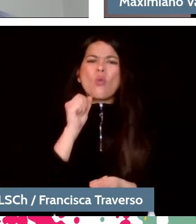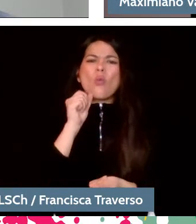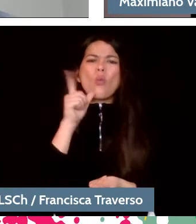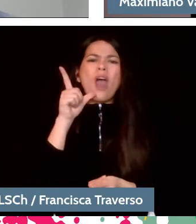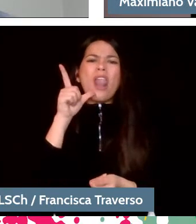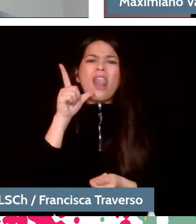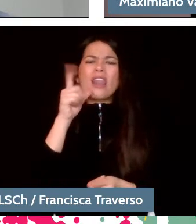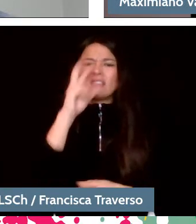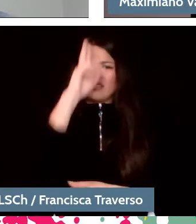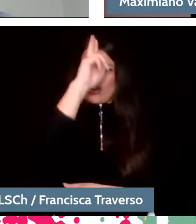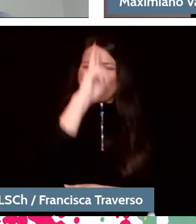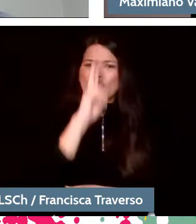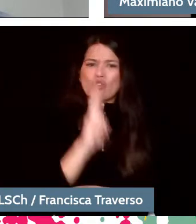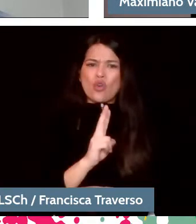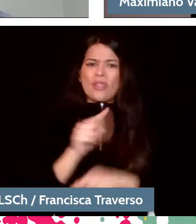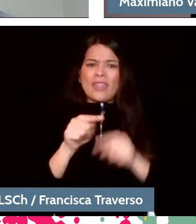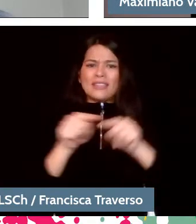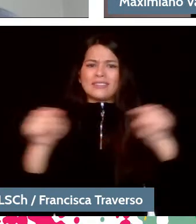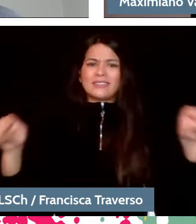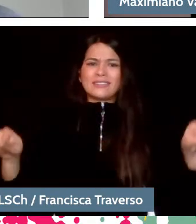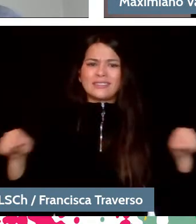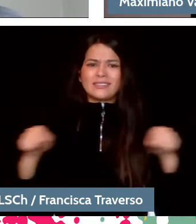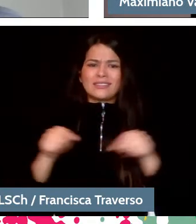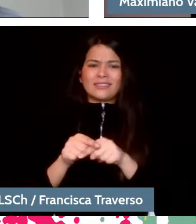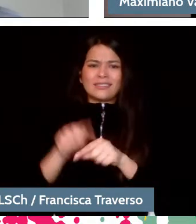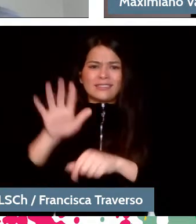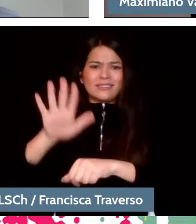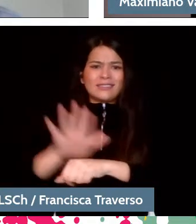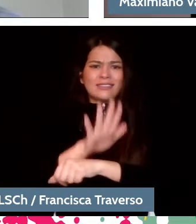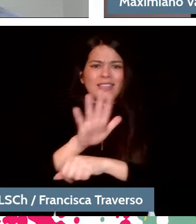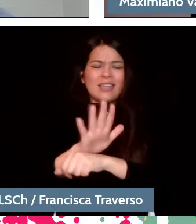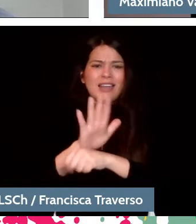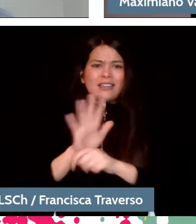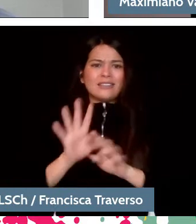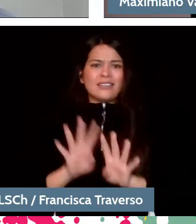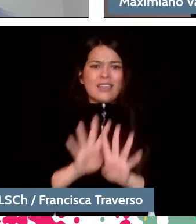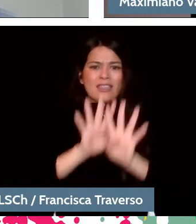and concert halls in cities. Otherwise it would be better to have chamber orchestras or small groups.